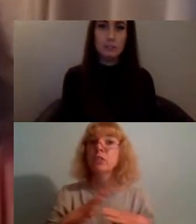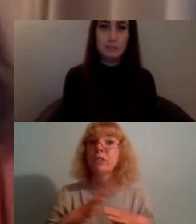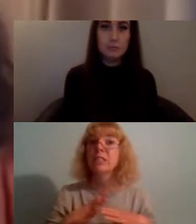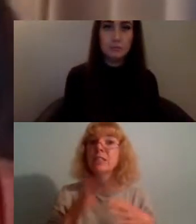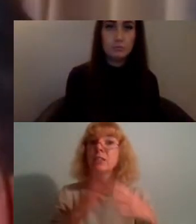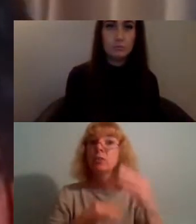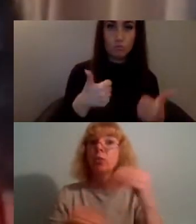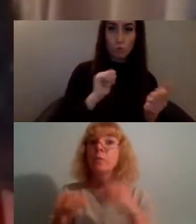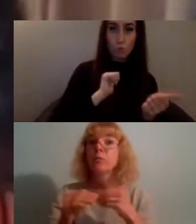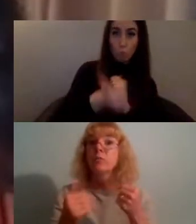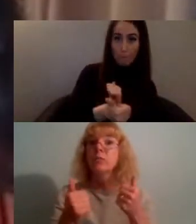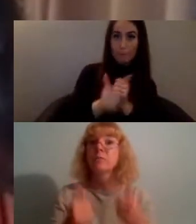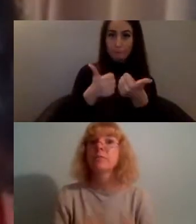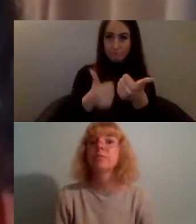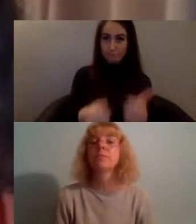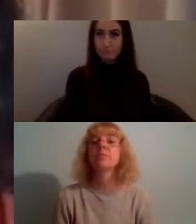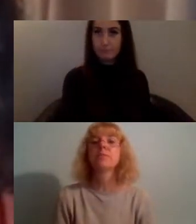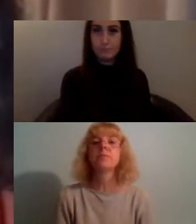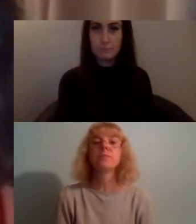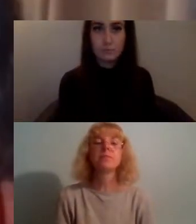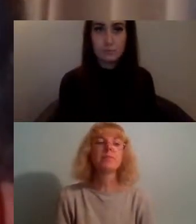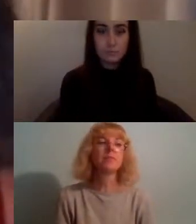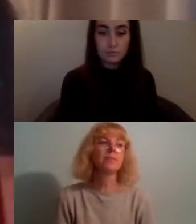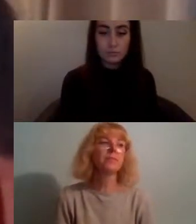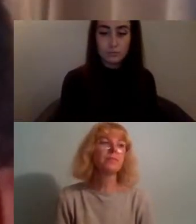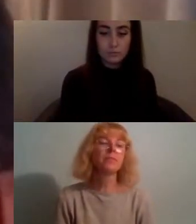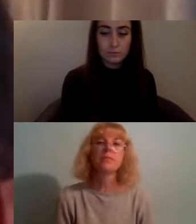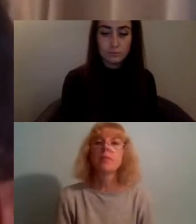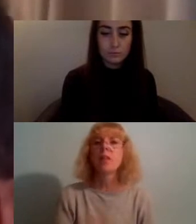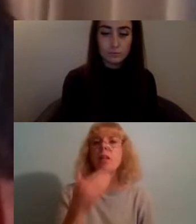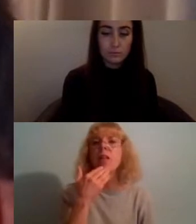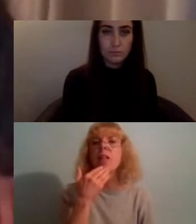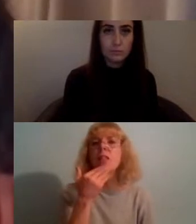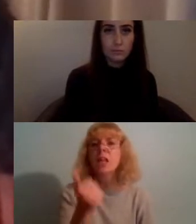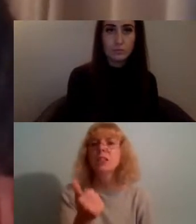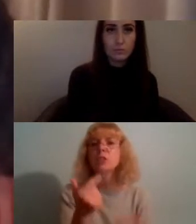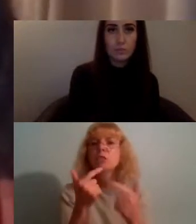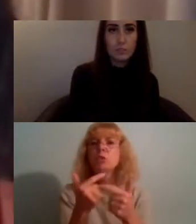thank you so much...so much...loads of food for